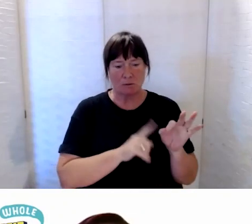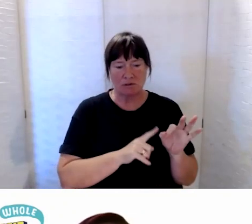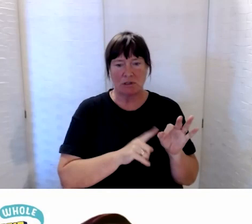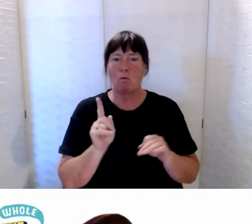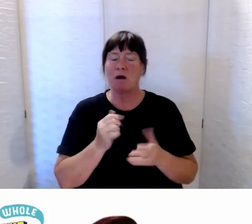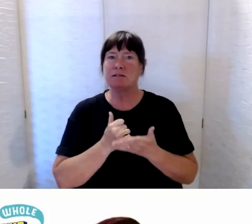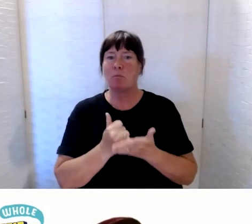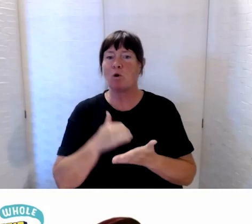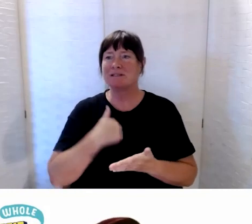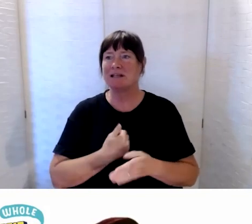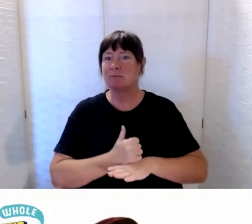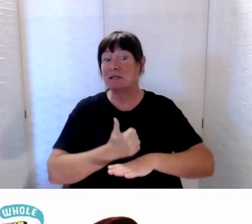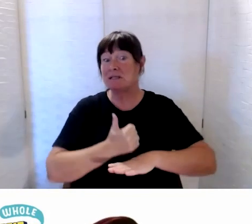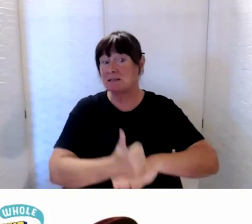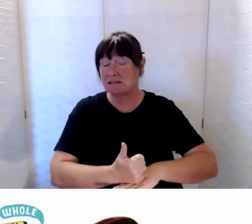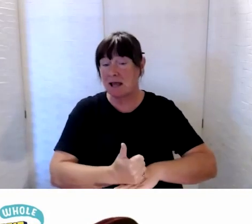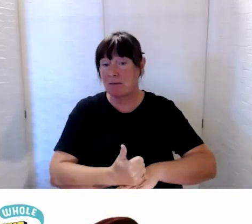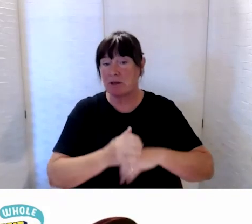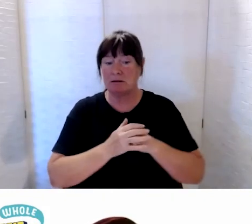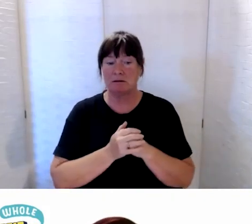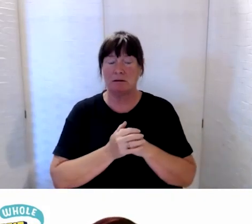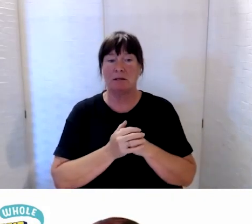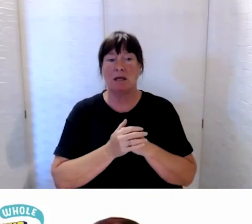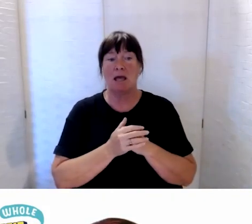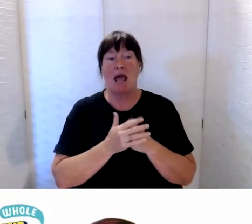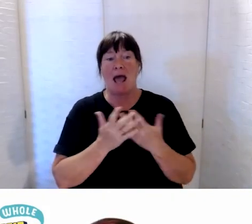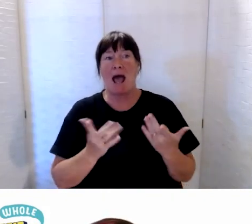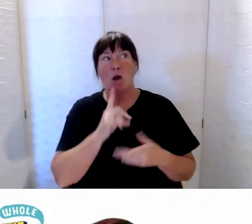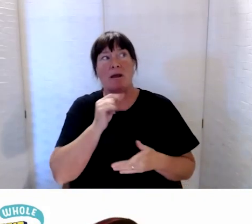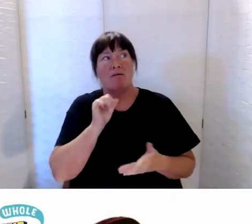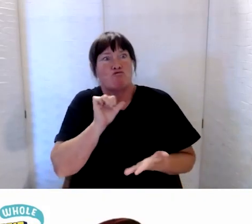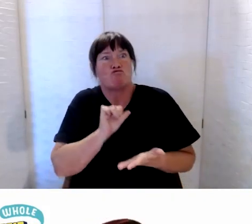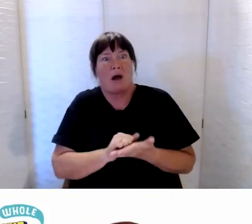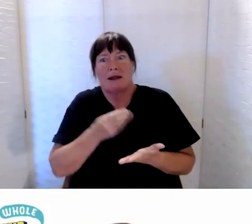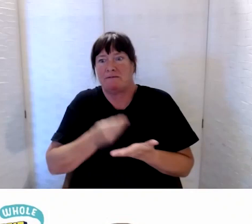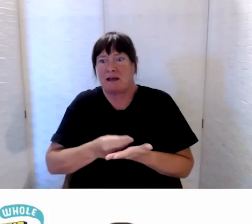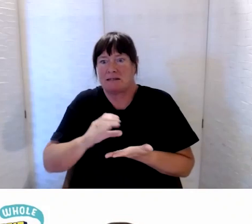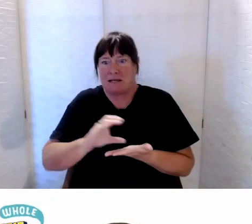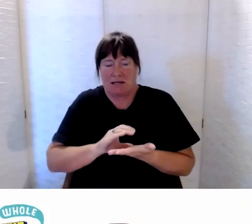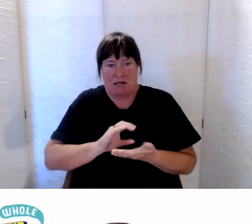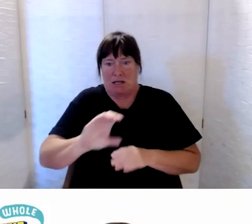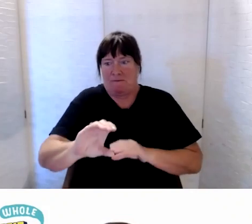need to be put in place and how can we get the right funding to the right areas?